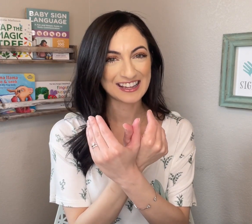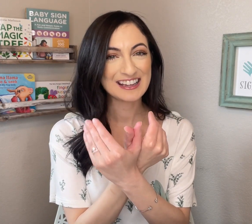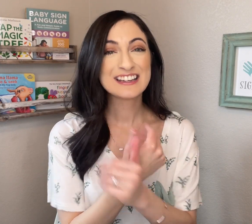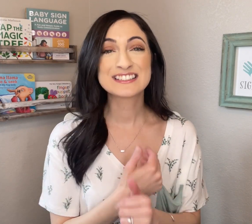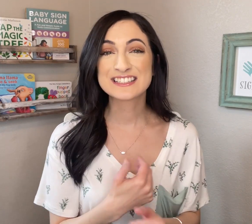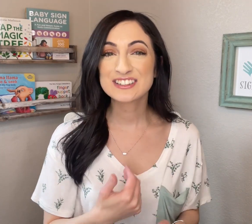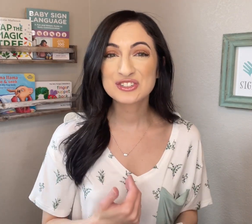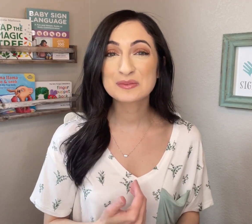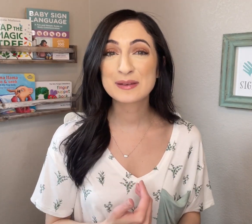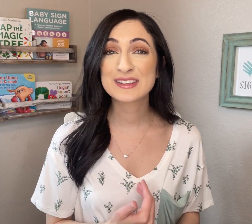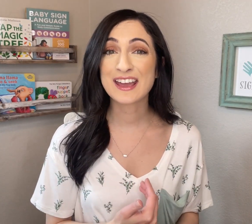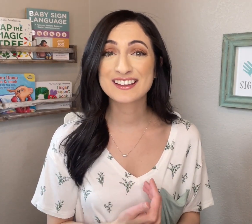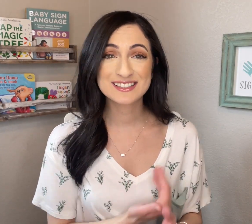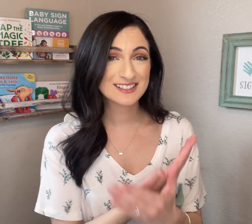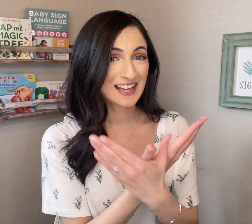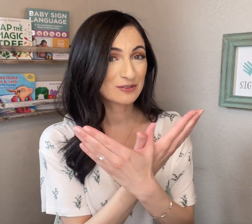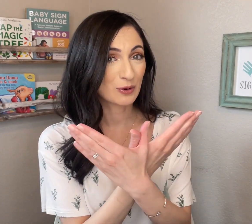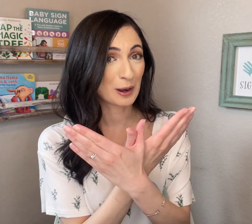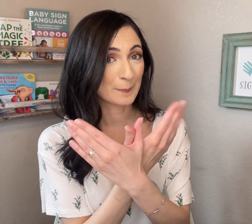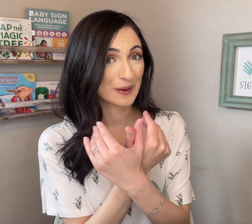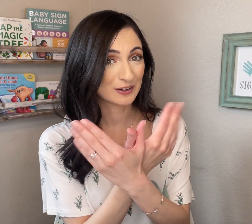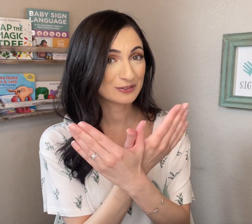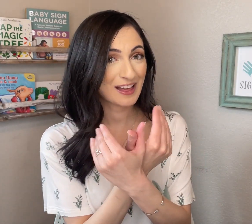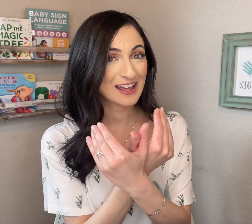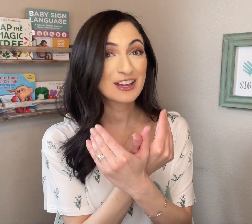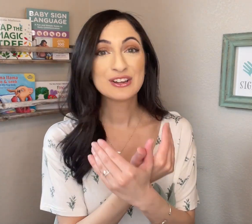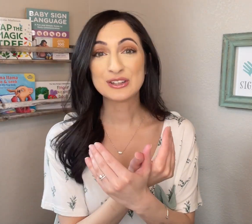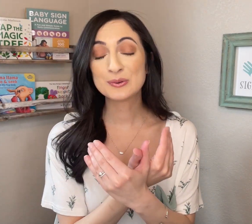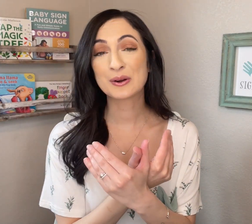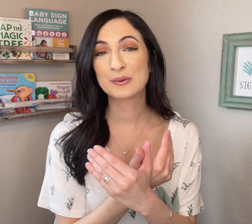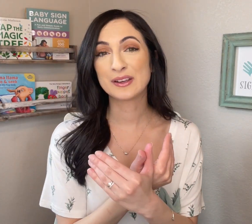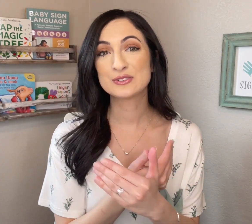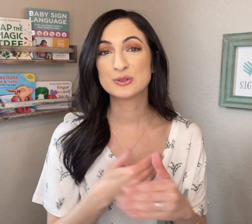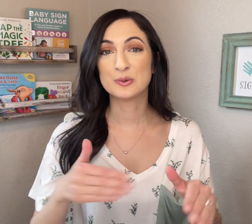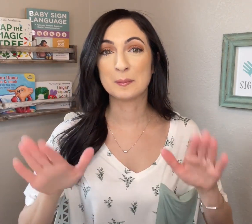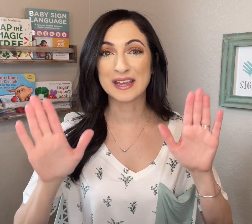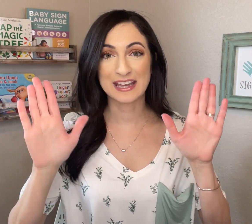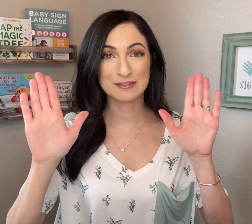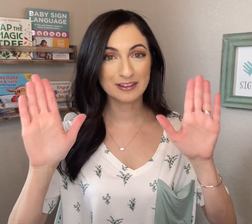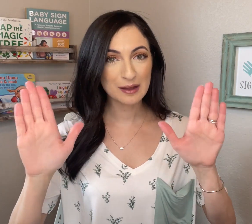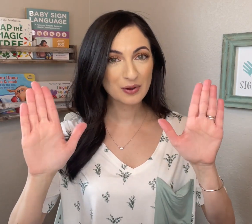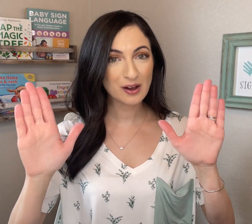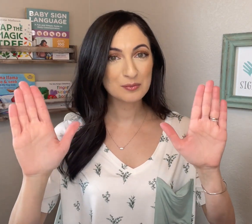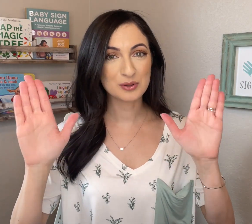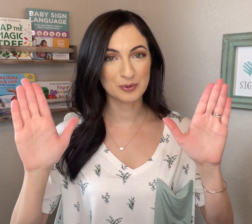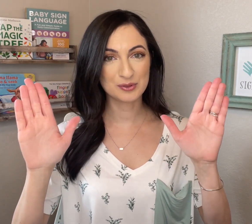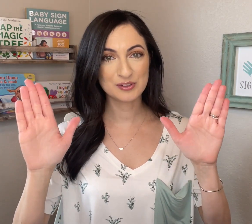To teach your baby the ASL sign for BUTTERFLY, you are going to make a flat palm with both of